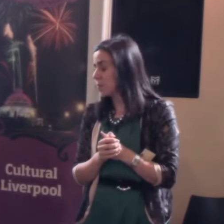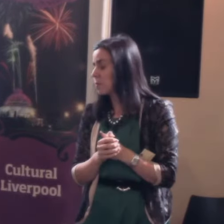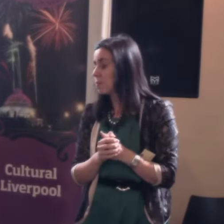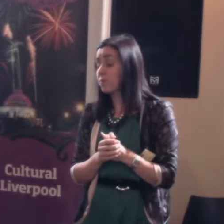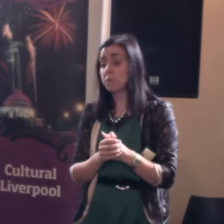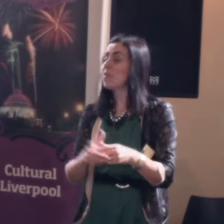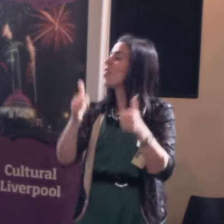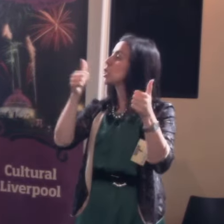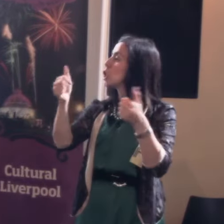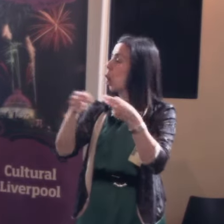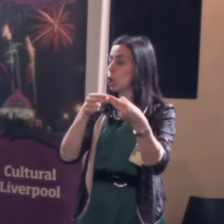That's all the good news